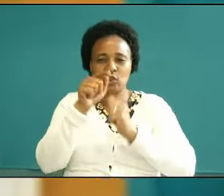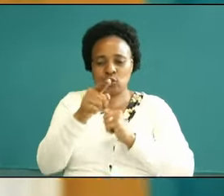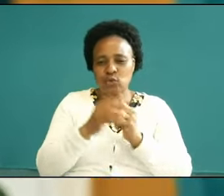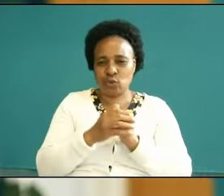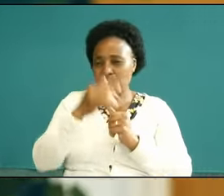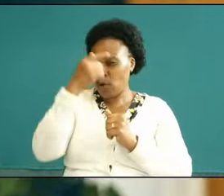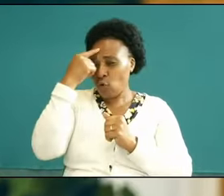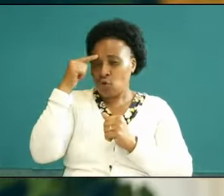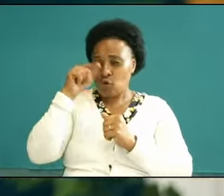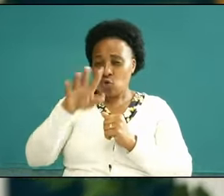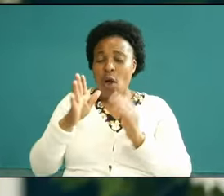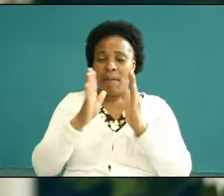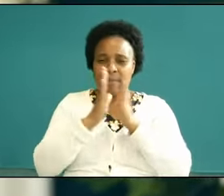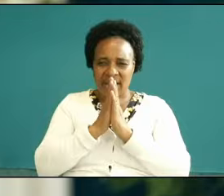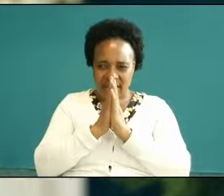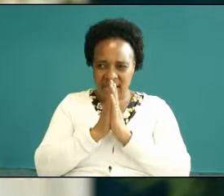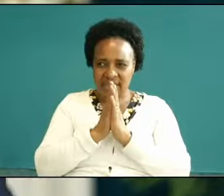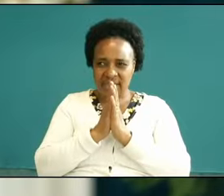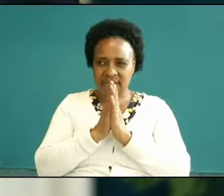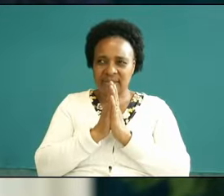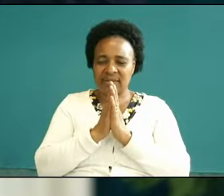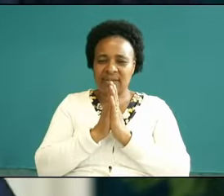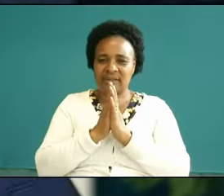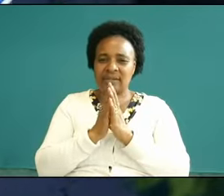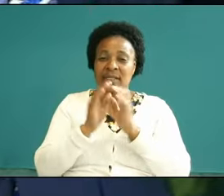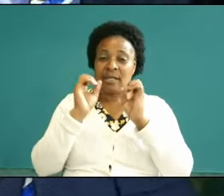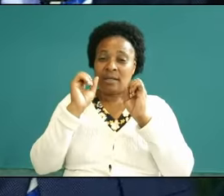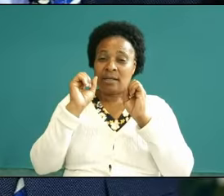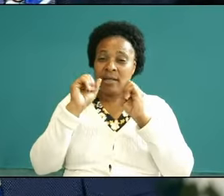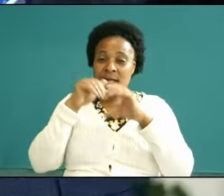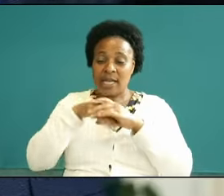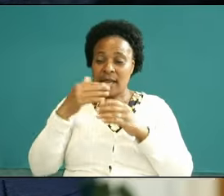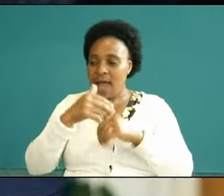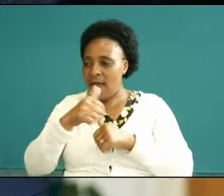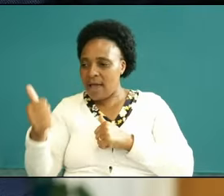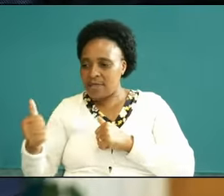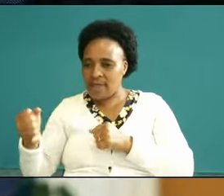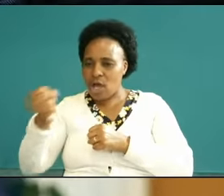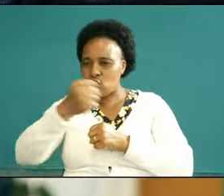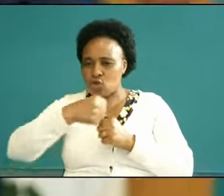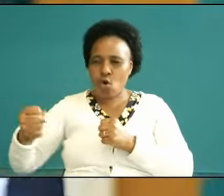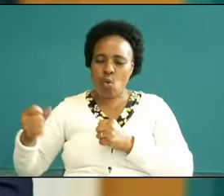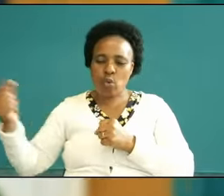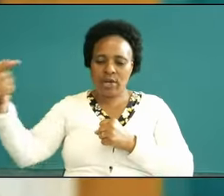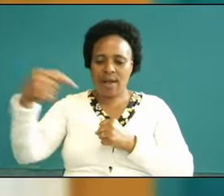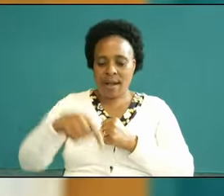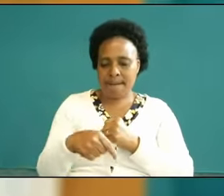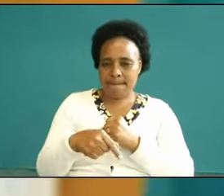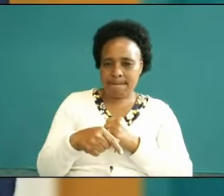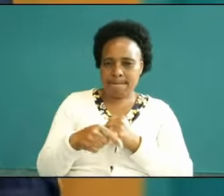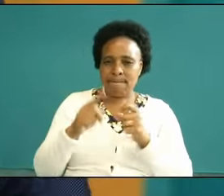them not three through this door by seven doors in fear Hallelujah they shall come against two